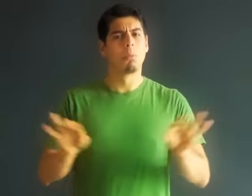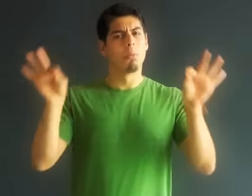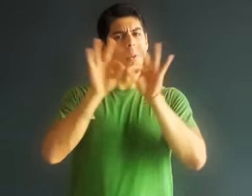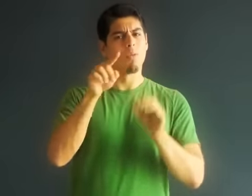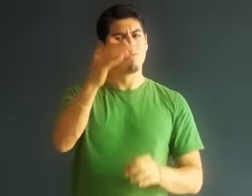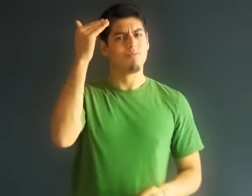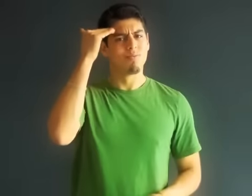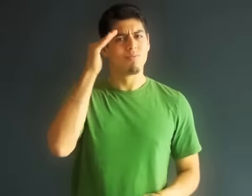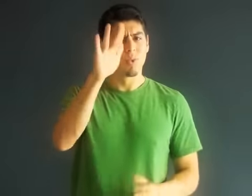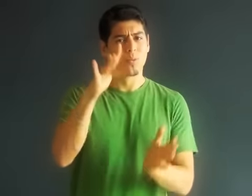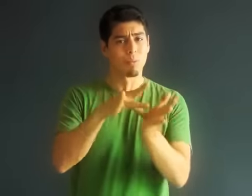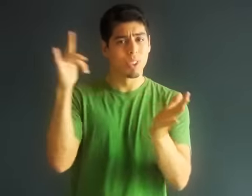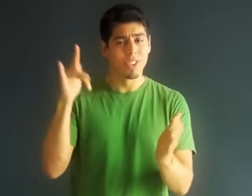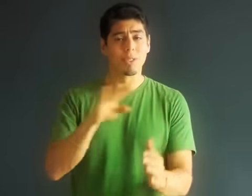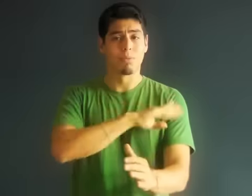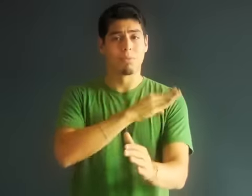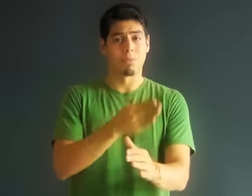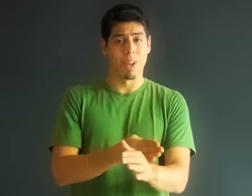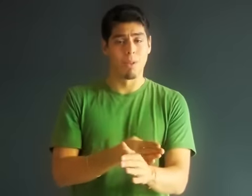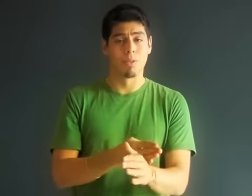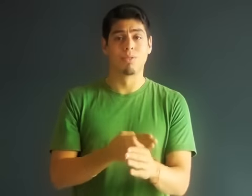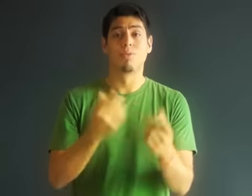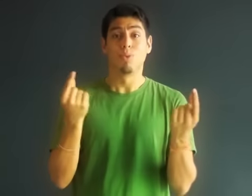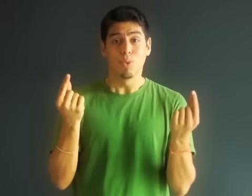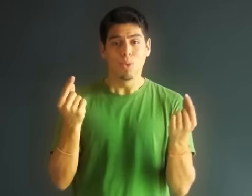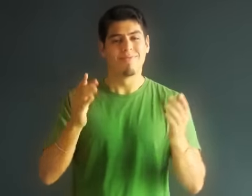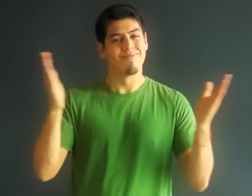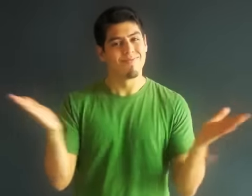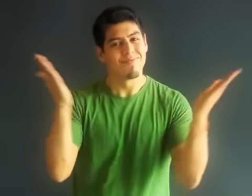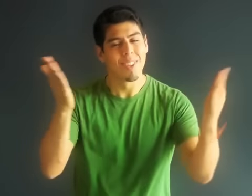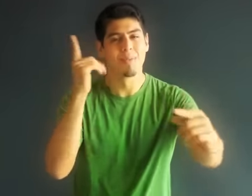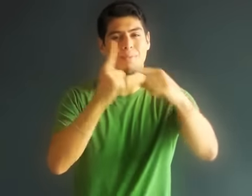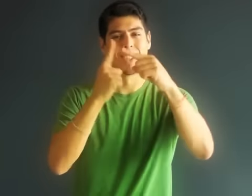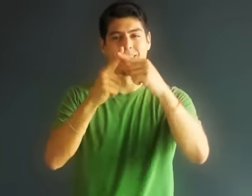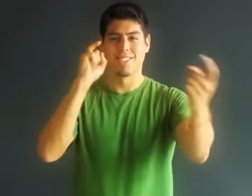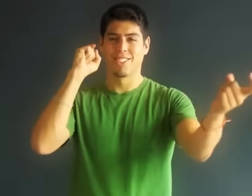The important thing is that you recognize your positions of power and privilege, and generate positive change.